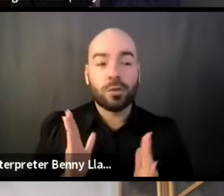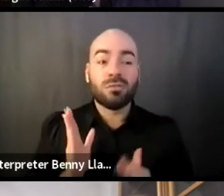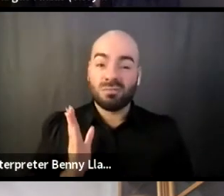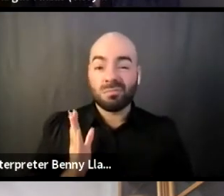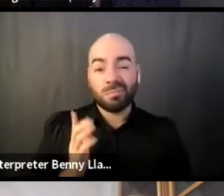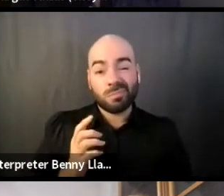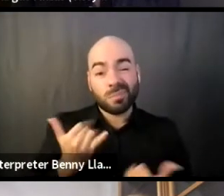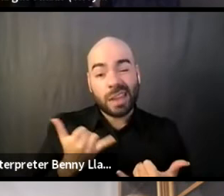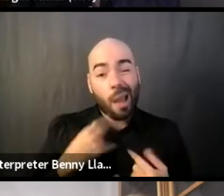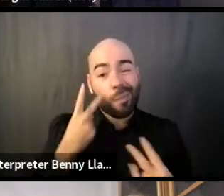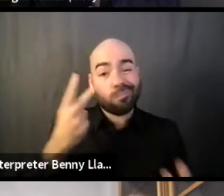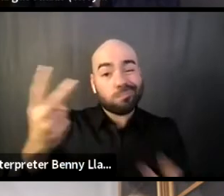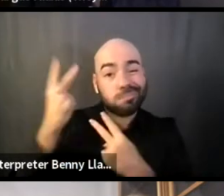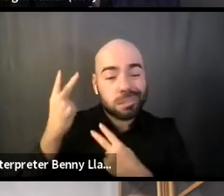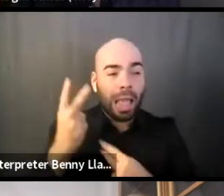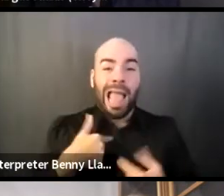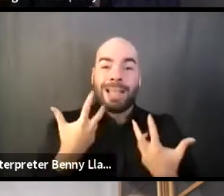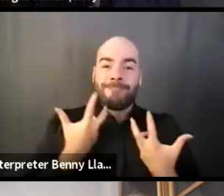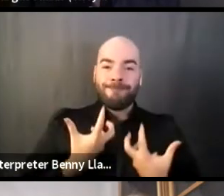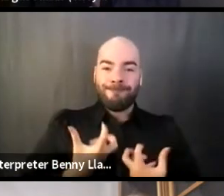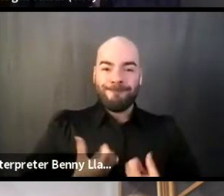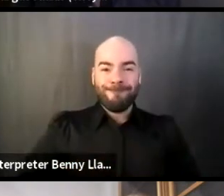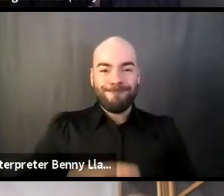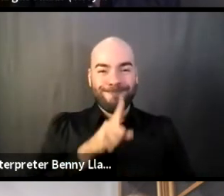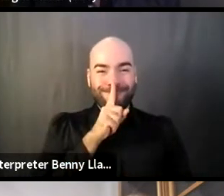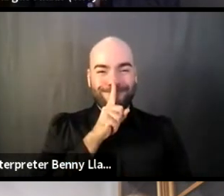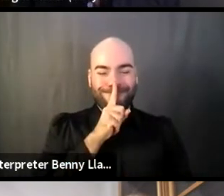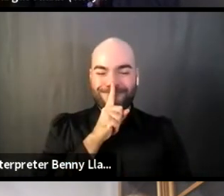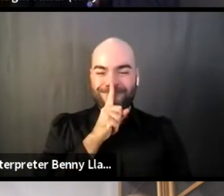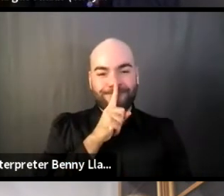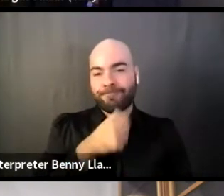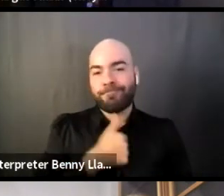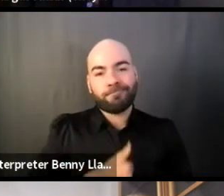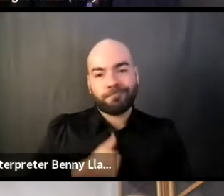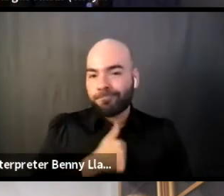And the moments where I did stand up for myself